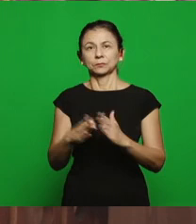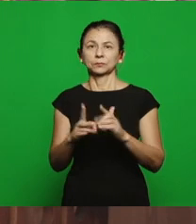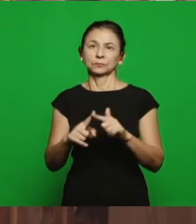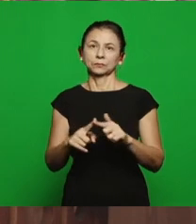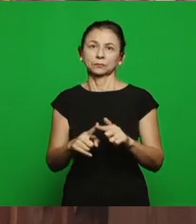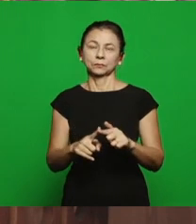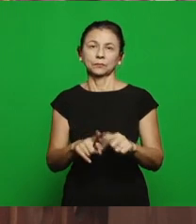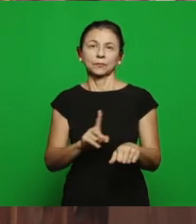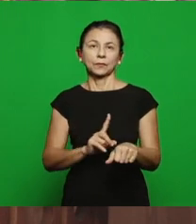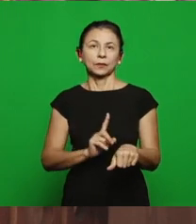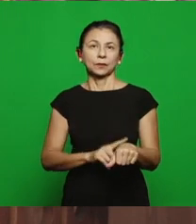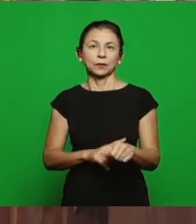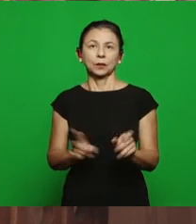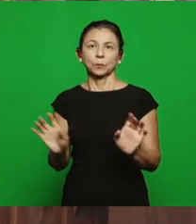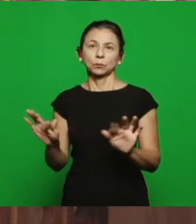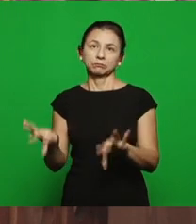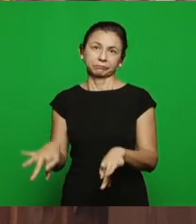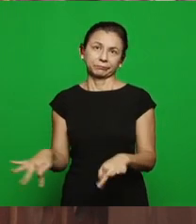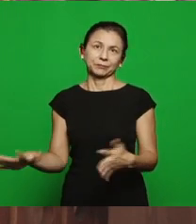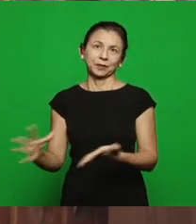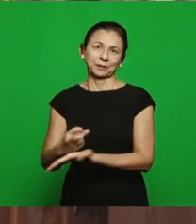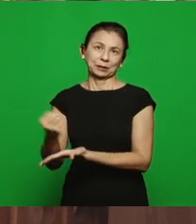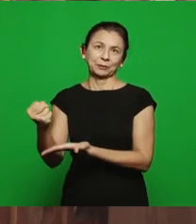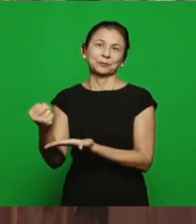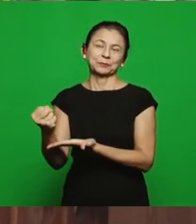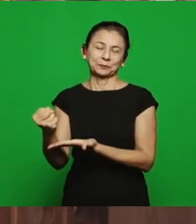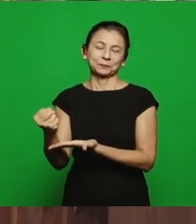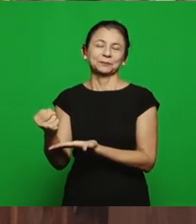what will be her rapture, but we